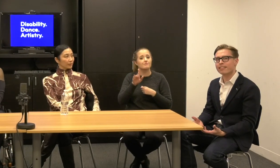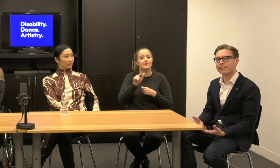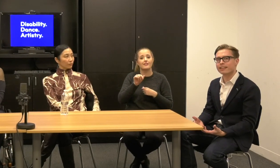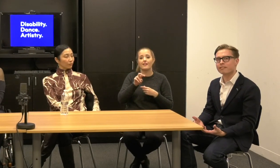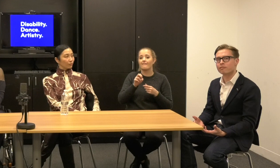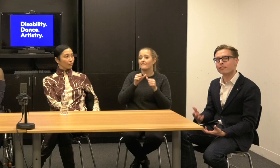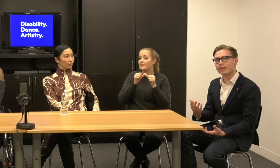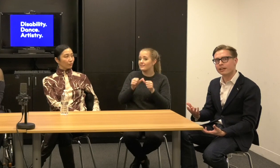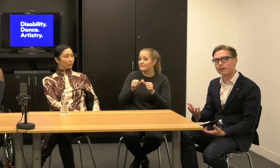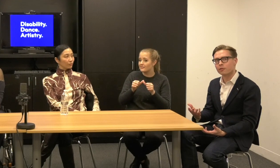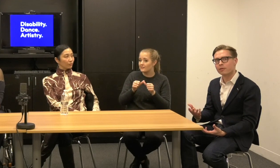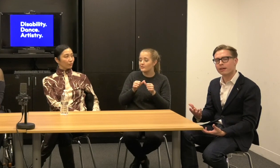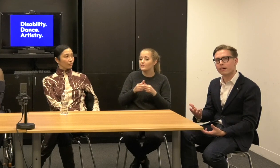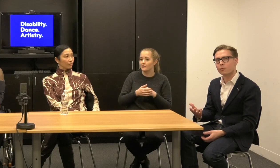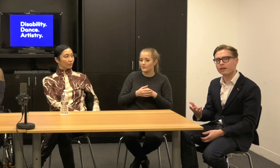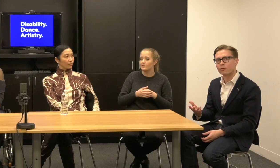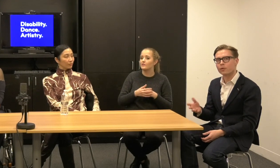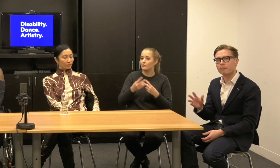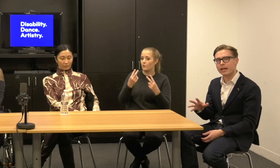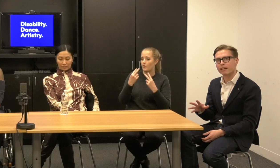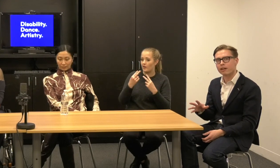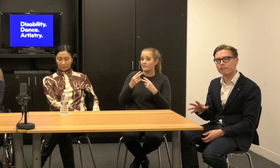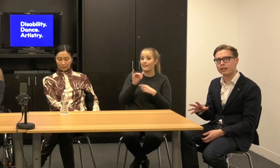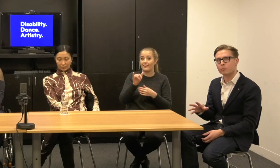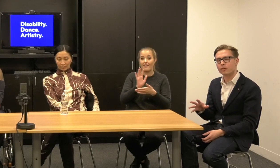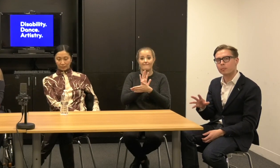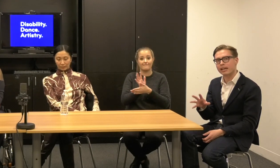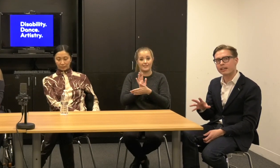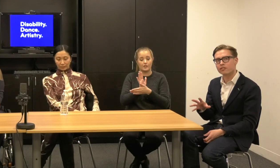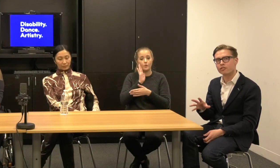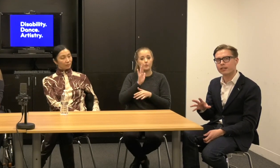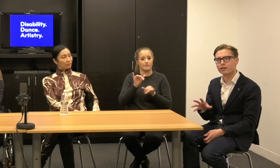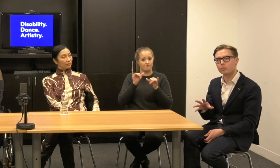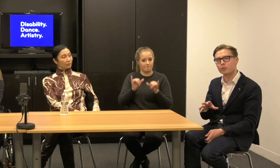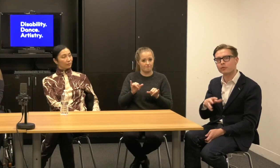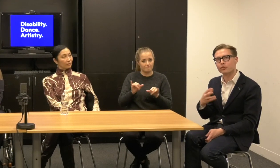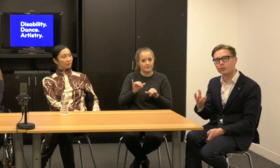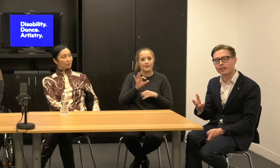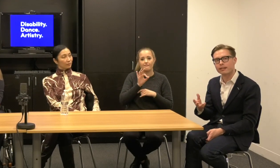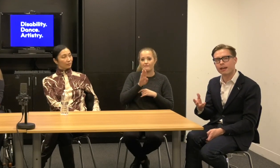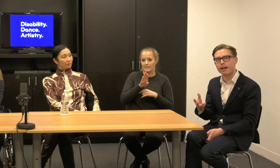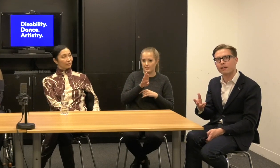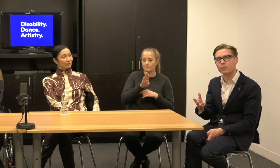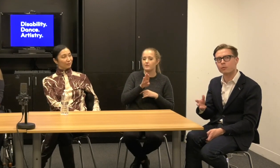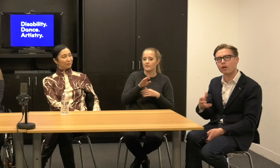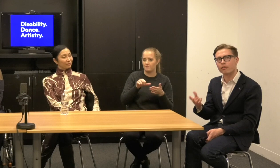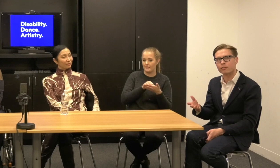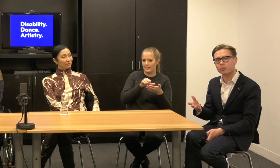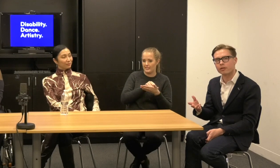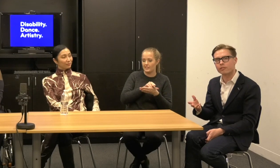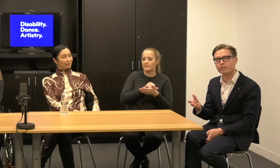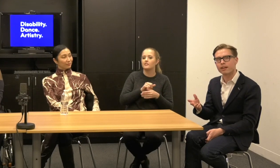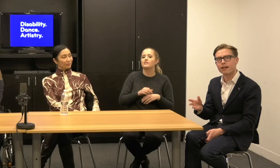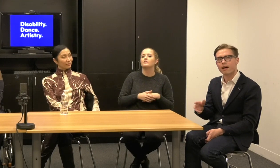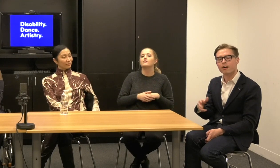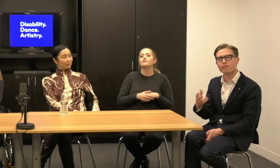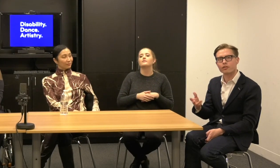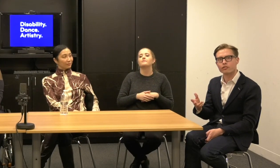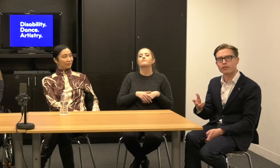The video will remain on our facebook page in perpetuity and we will also post a version